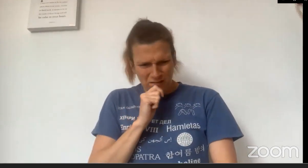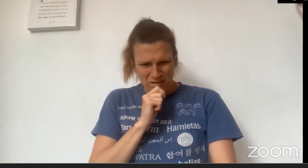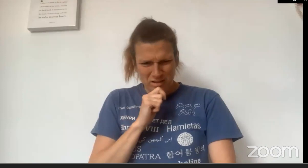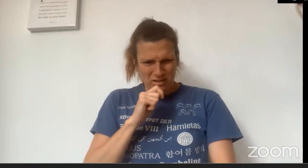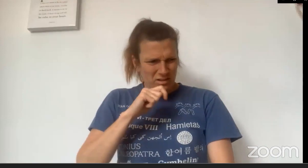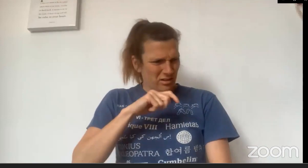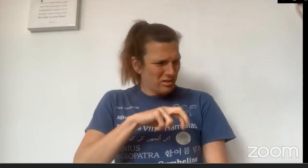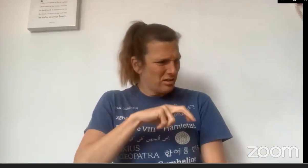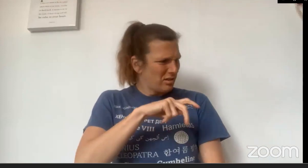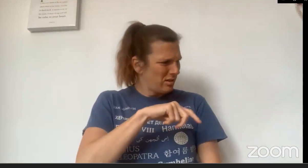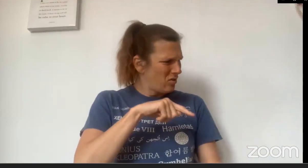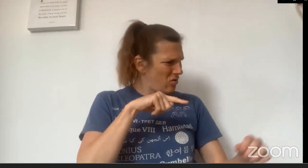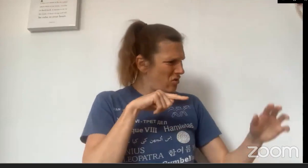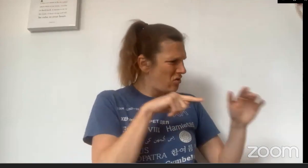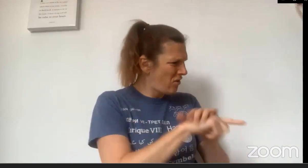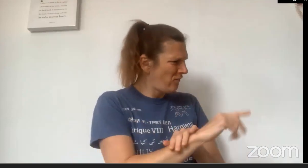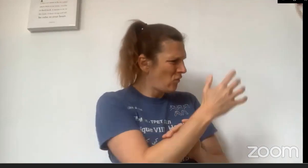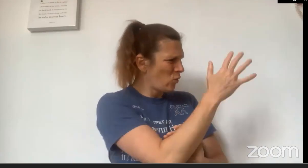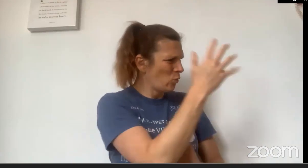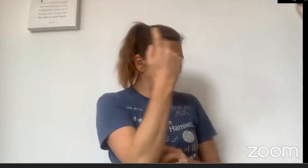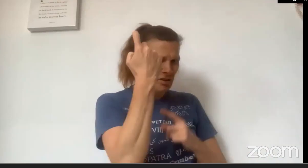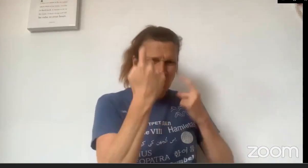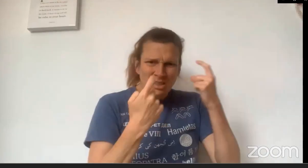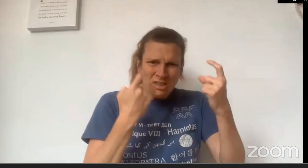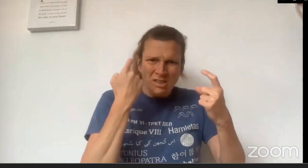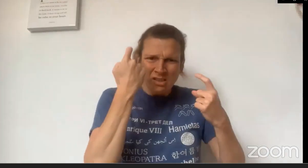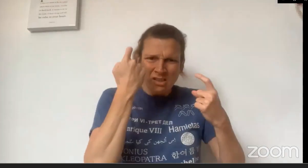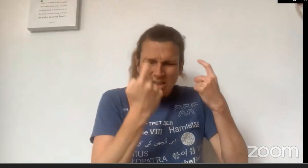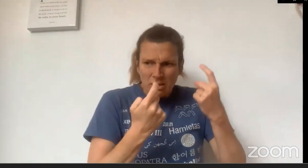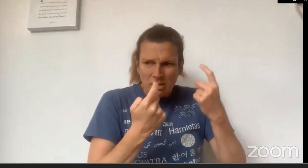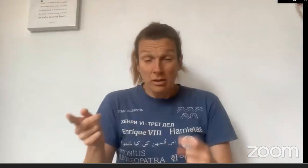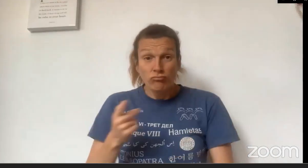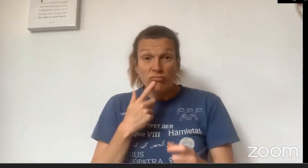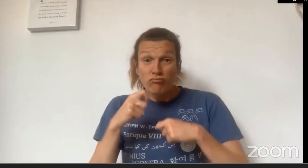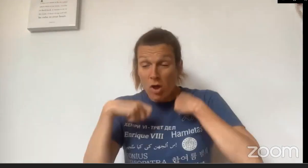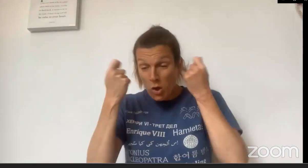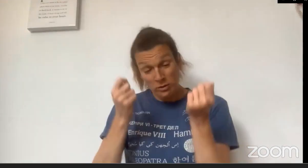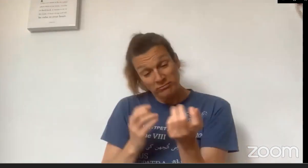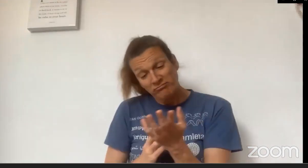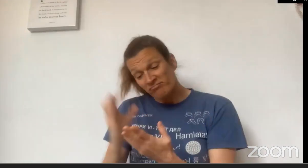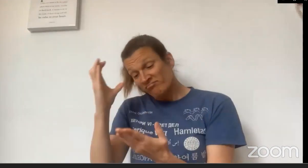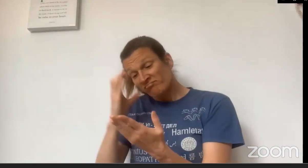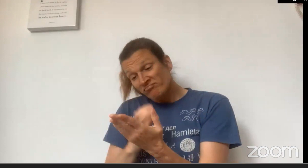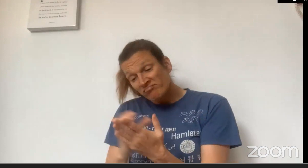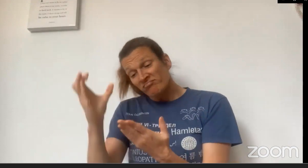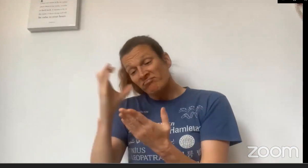"Kind? I don't know how to!" And as he left the cottage he was thinking about all of this as he